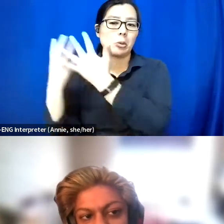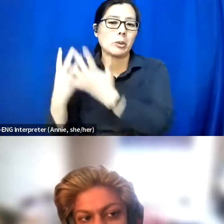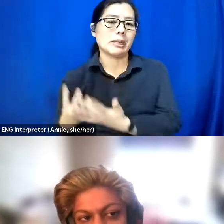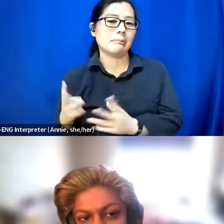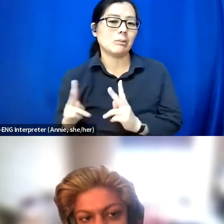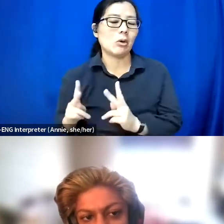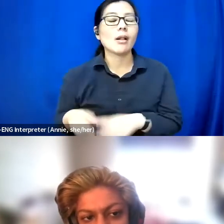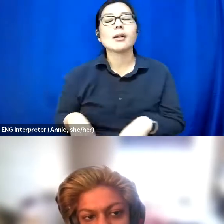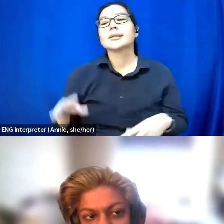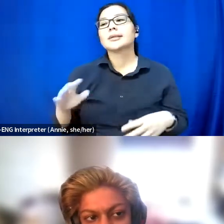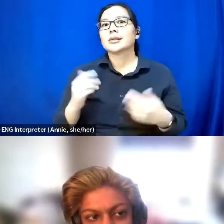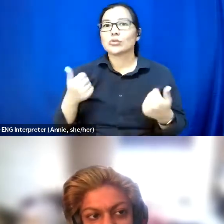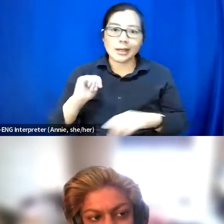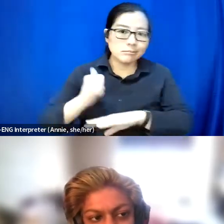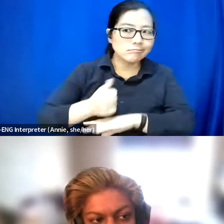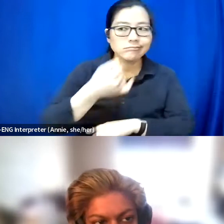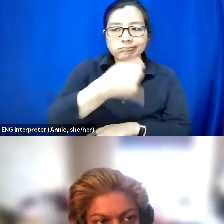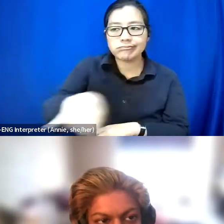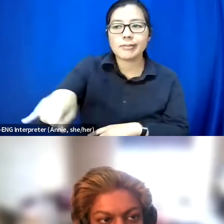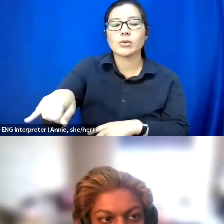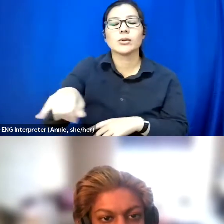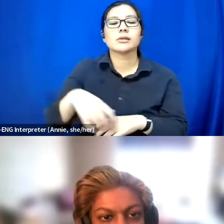And that's kind of the best that you can do.